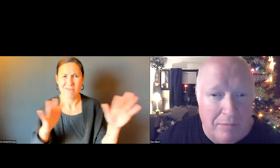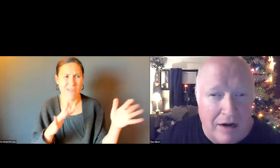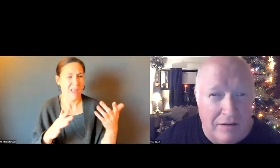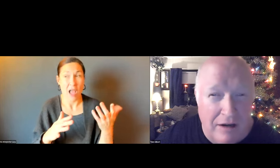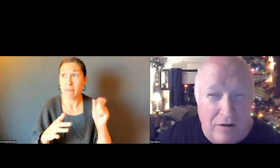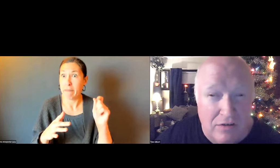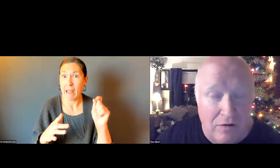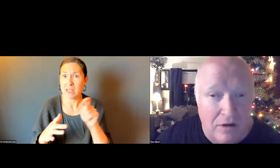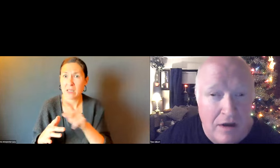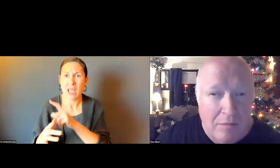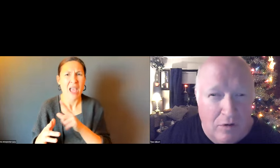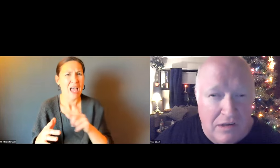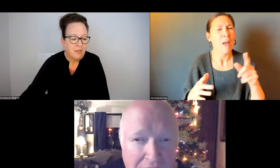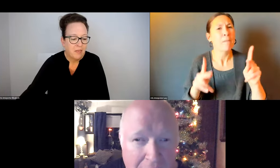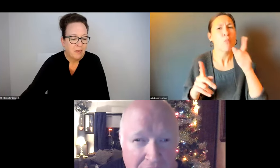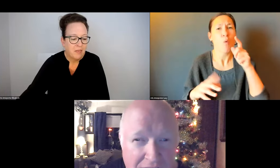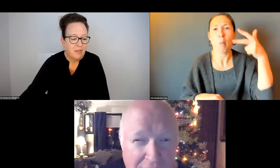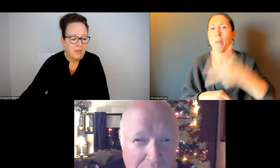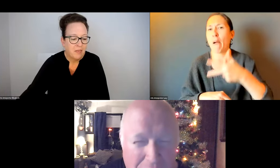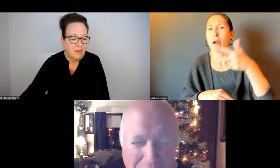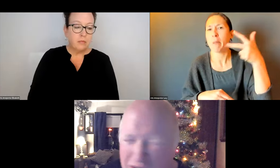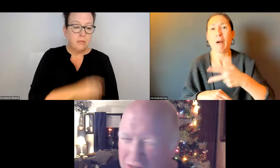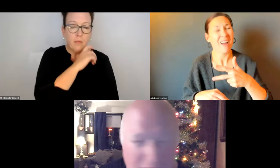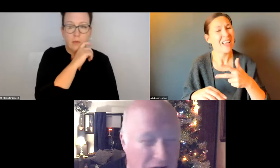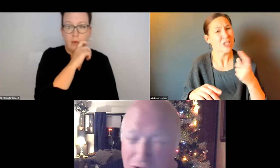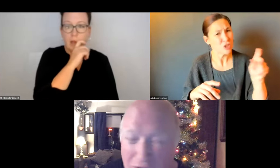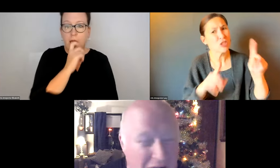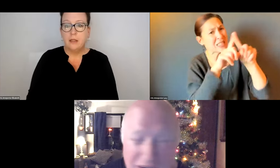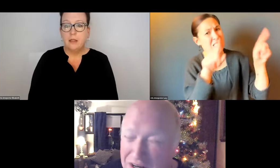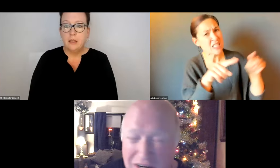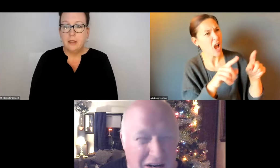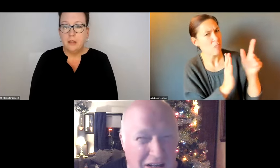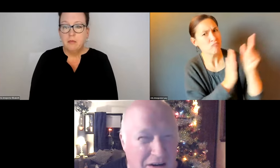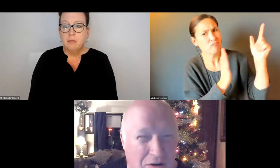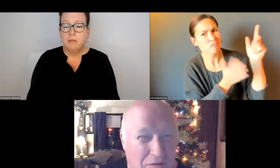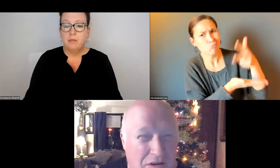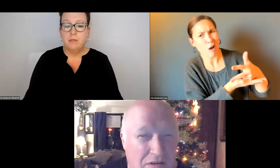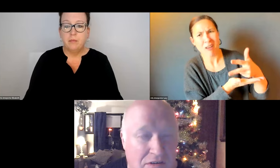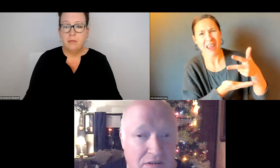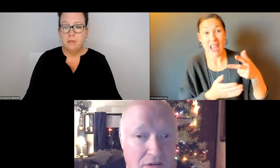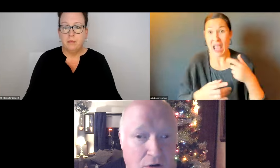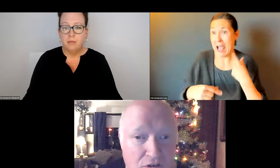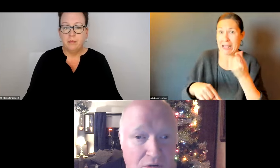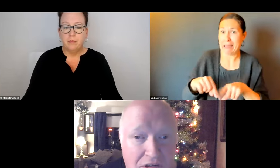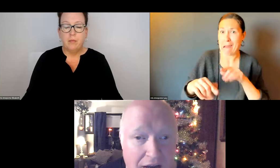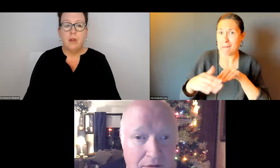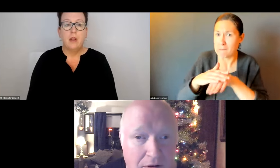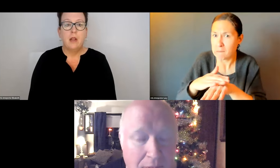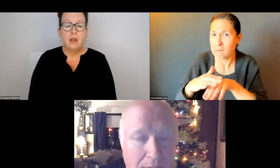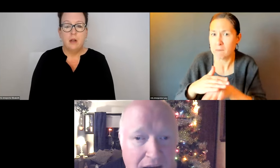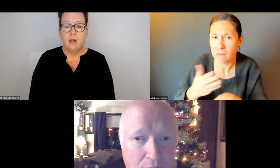POLICE AND TO JENNIFER AT SWA. IT NEVER SEEMS TO GET RECTIFIED. PEOPLE PARKING THERE AND MOST